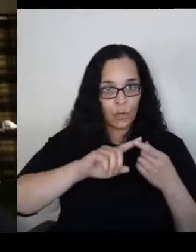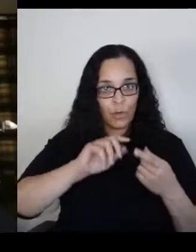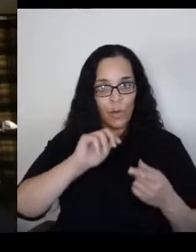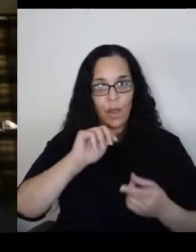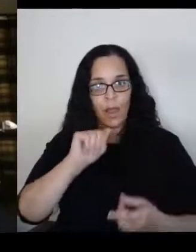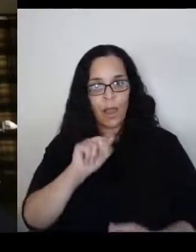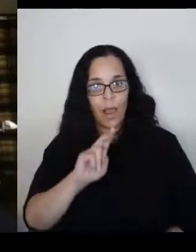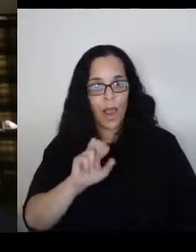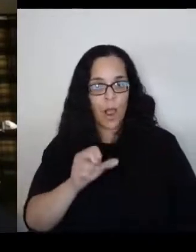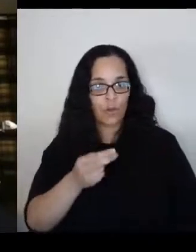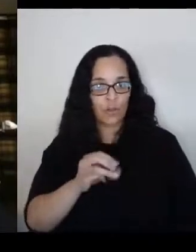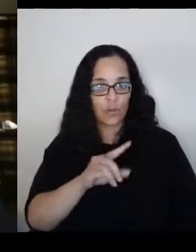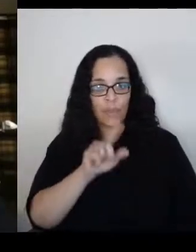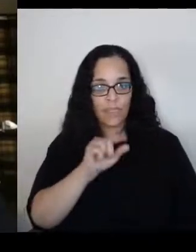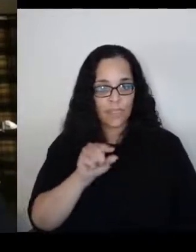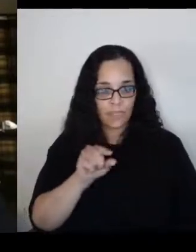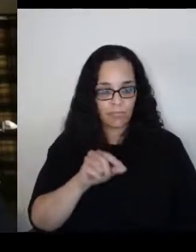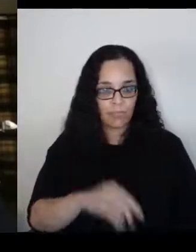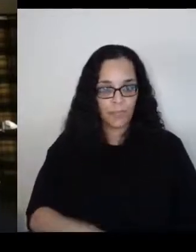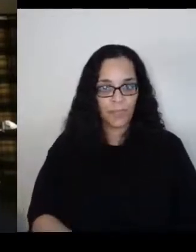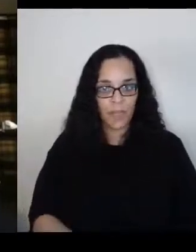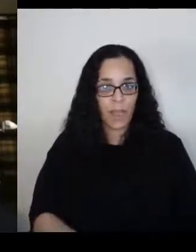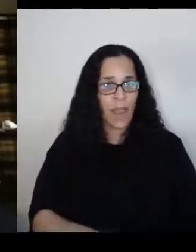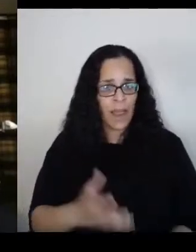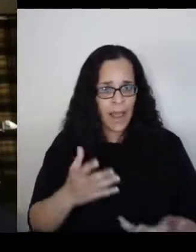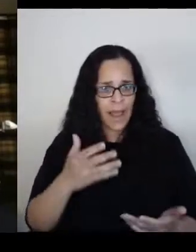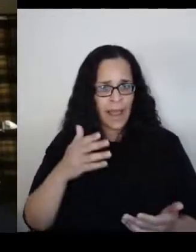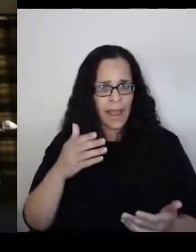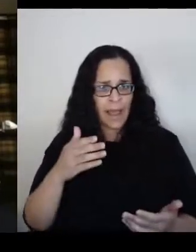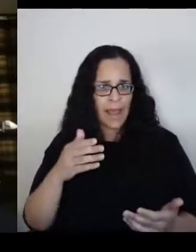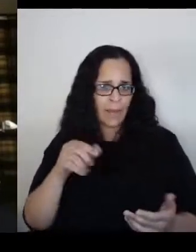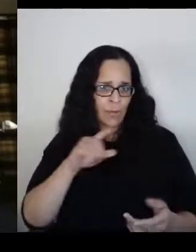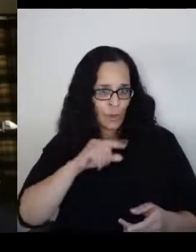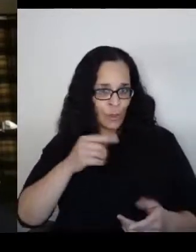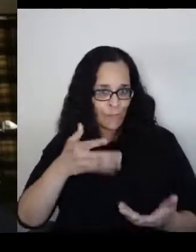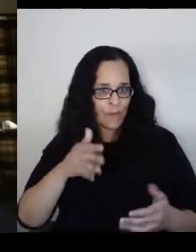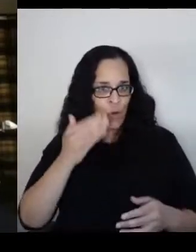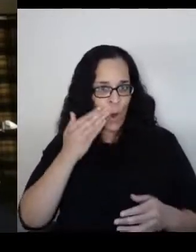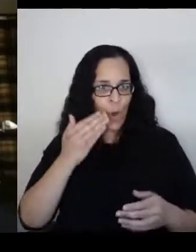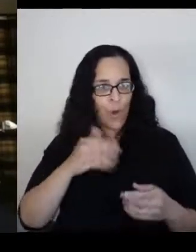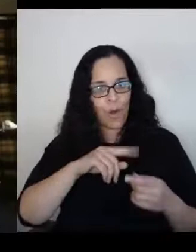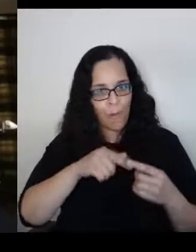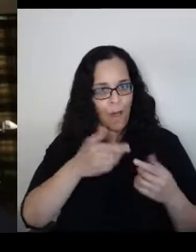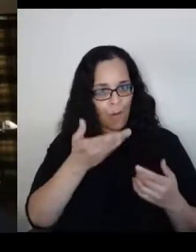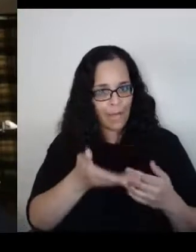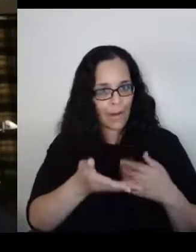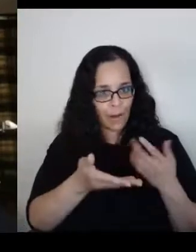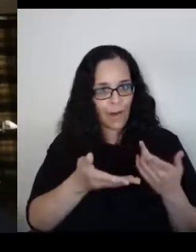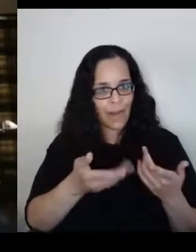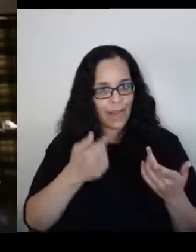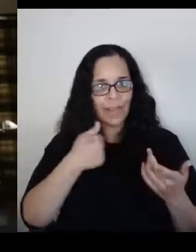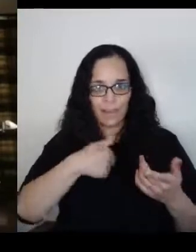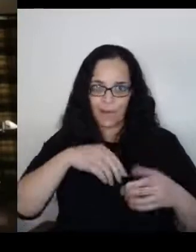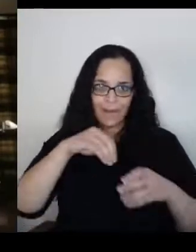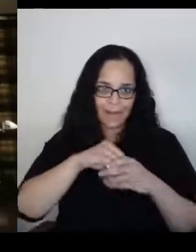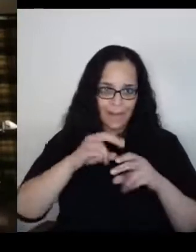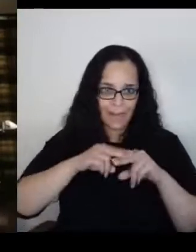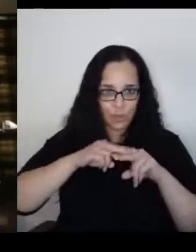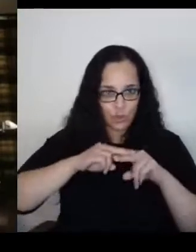and I'm sure you've all heard of Auschwitz and we went into a cattle car, we were herded in there.